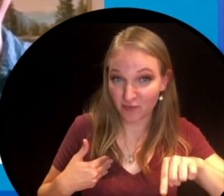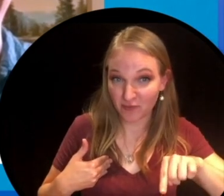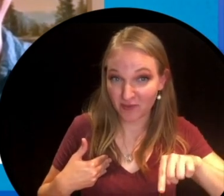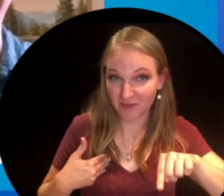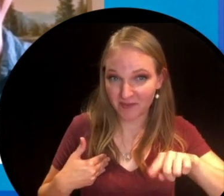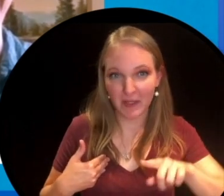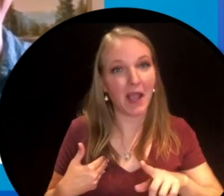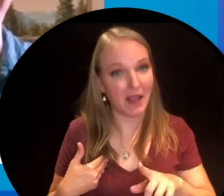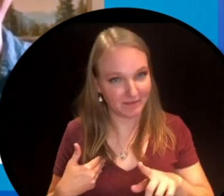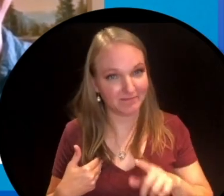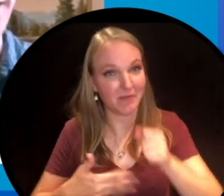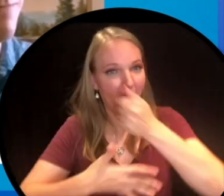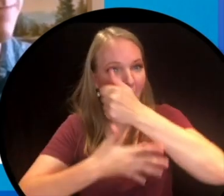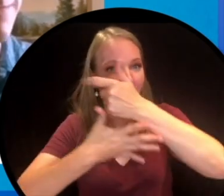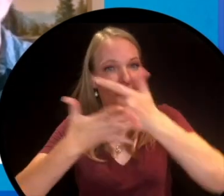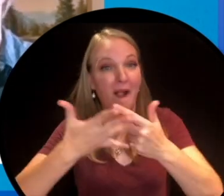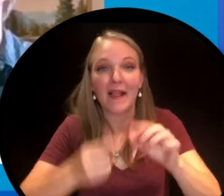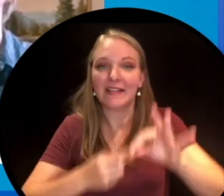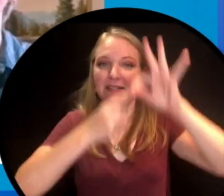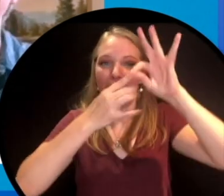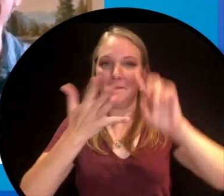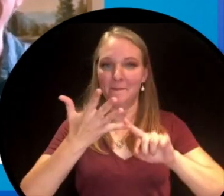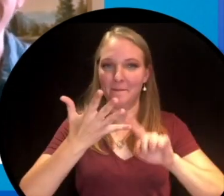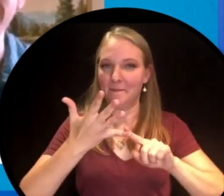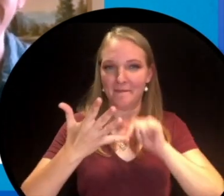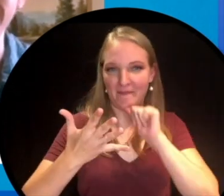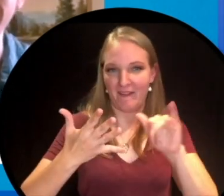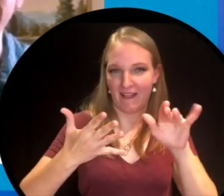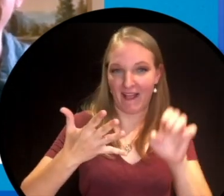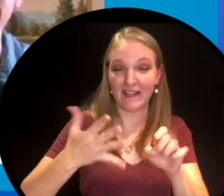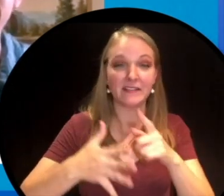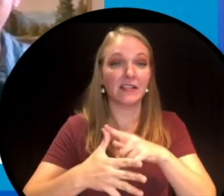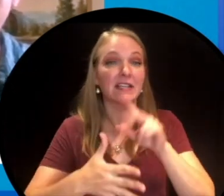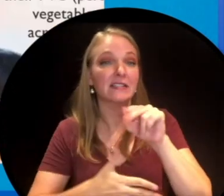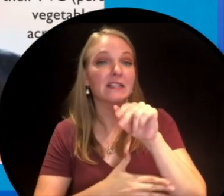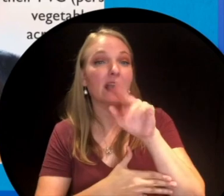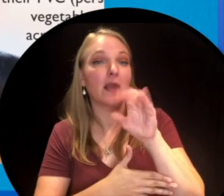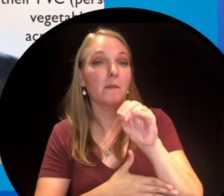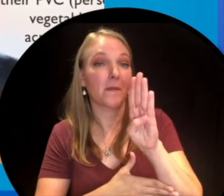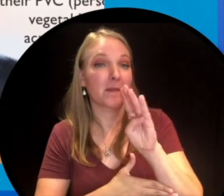Your answer, well the answer is in fact all of them except for ice. And Nanaimo, BC has